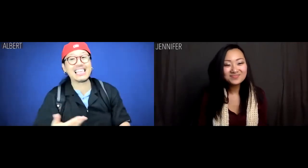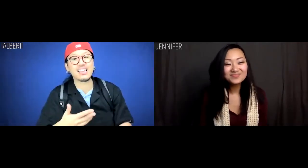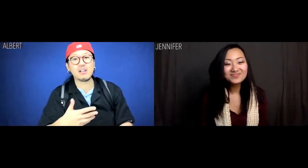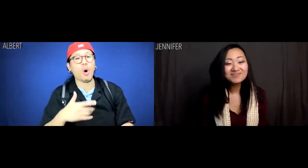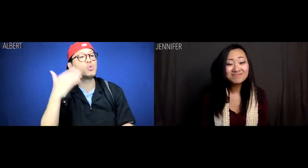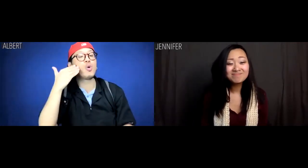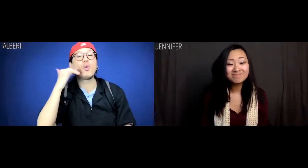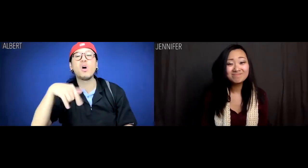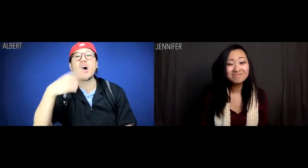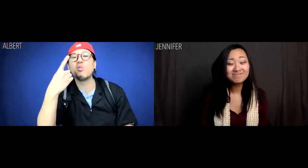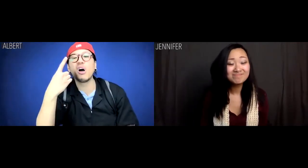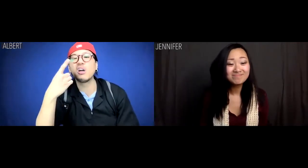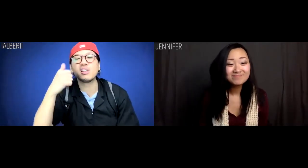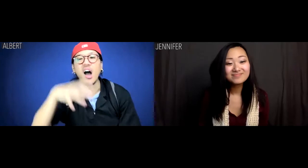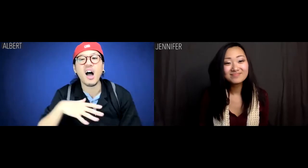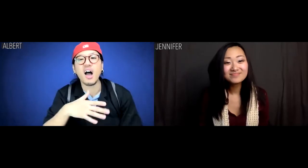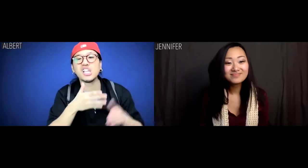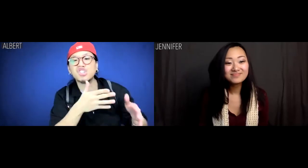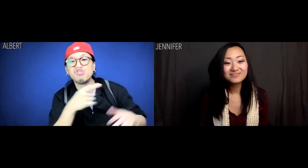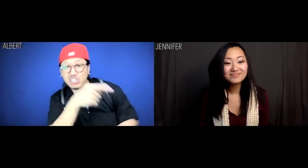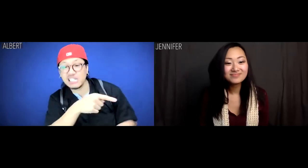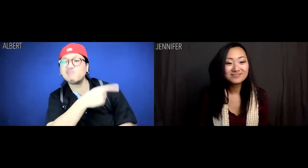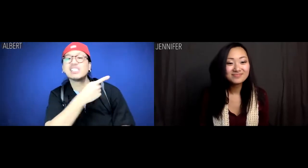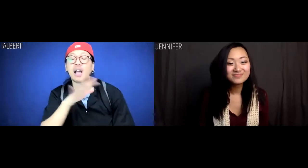Some guy on the street's all like,